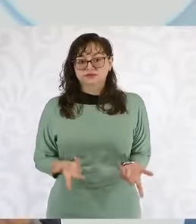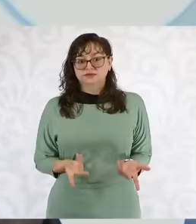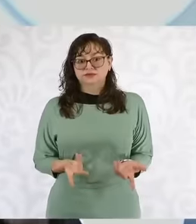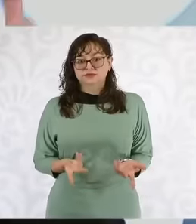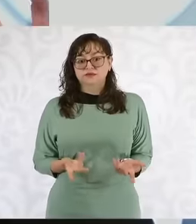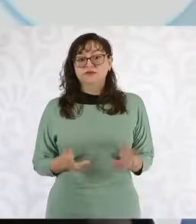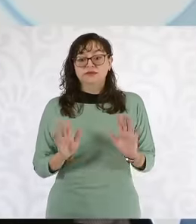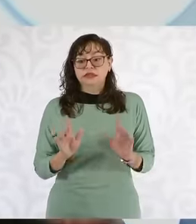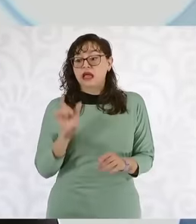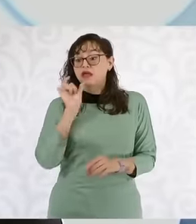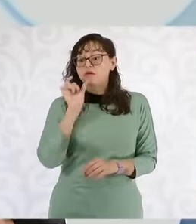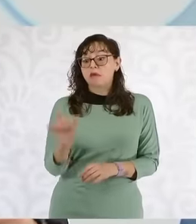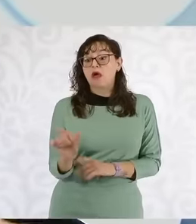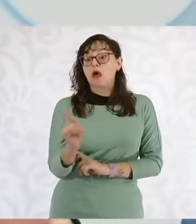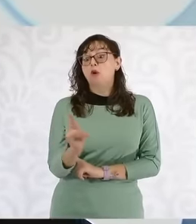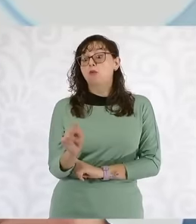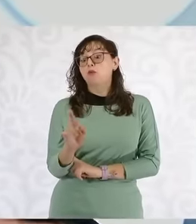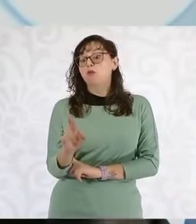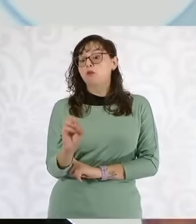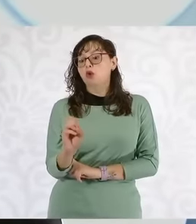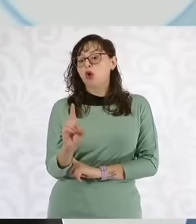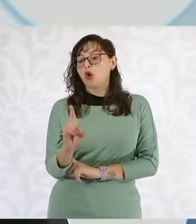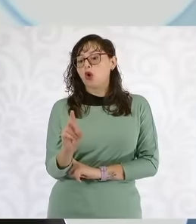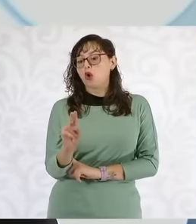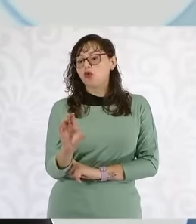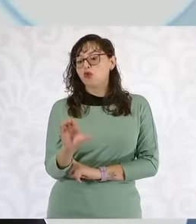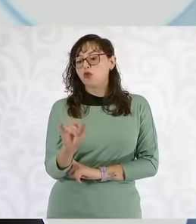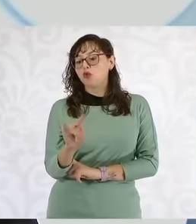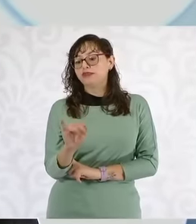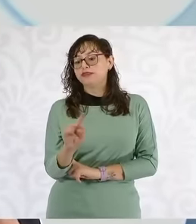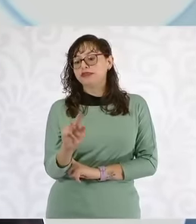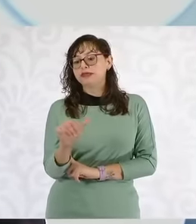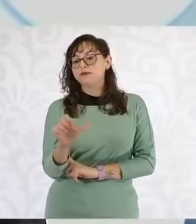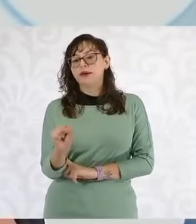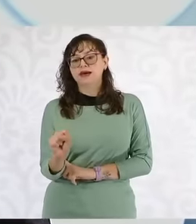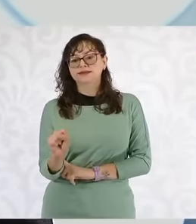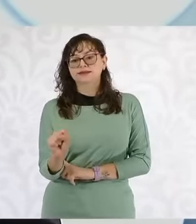called productive but in reality what they caused was that they became